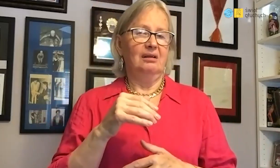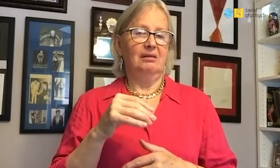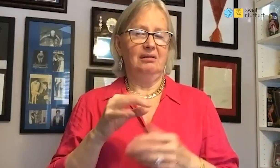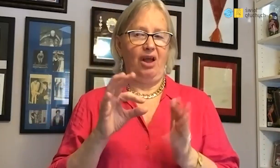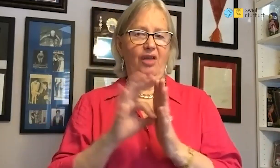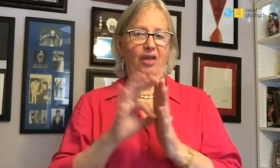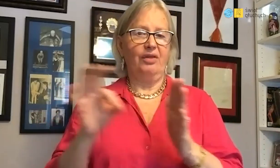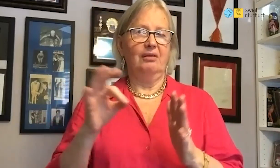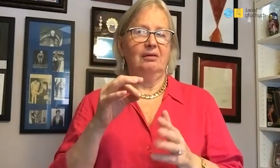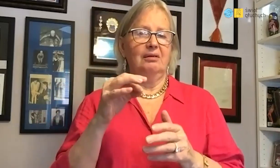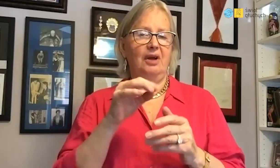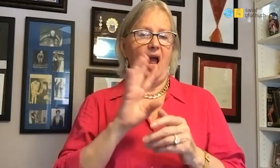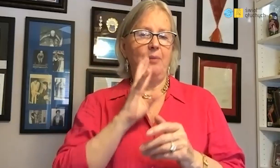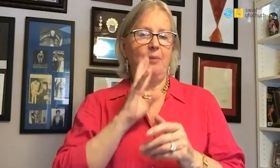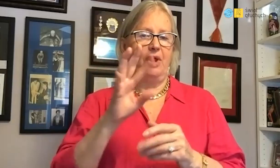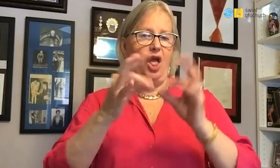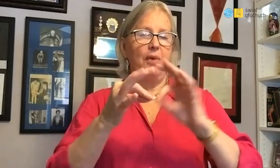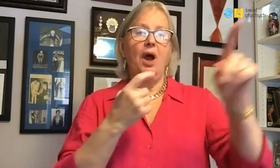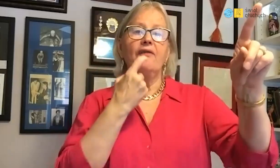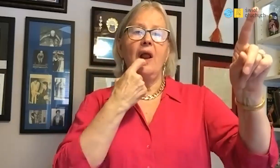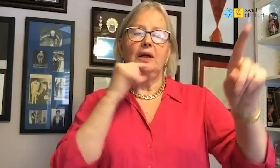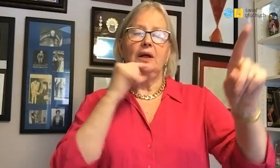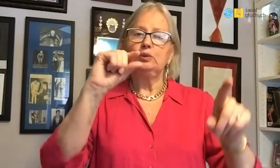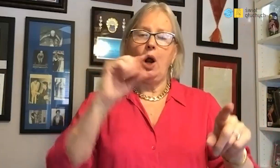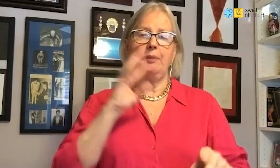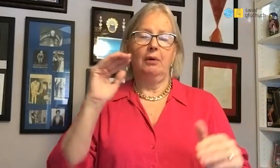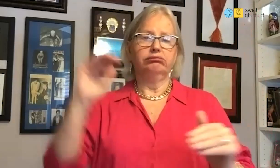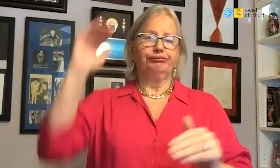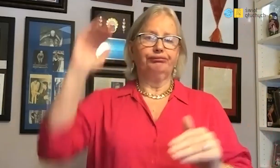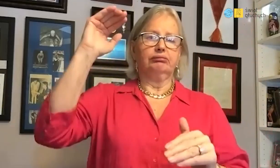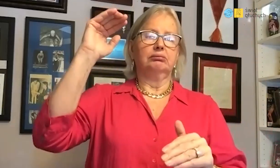We've won more medals at the Olympics in America than at the Olympics in Finland,